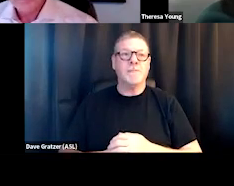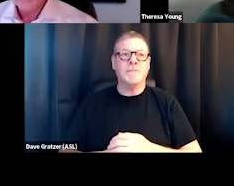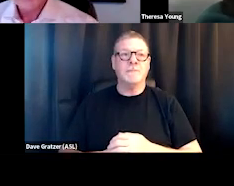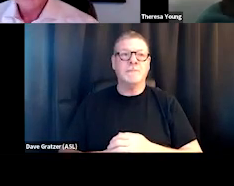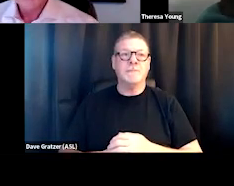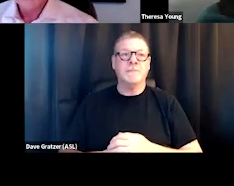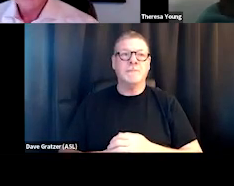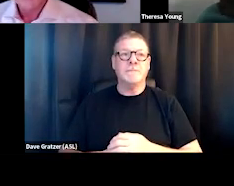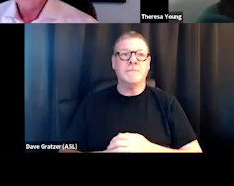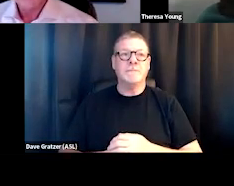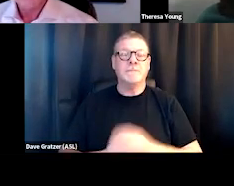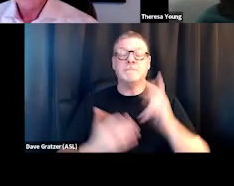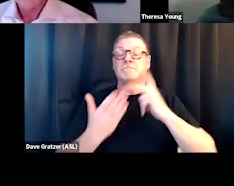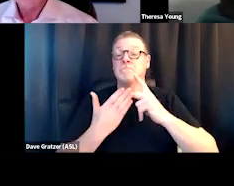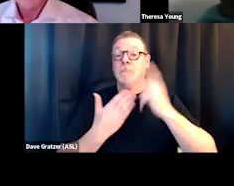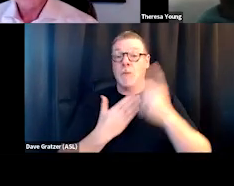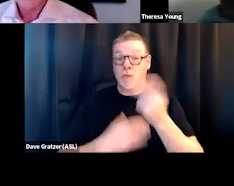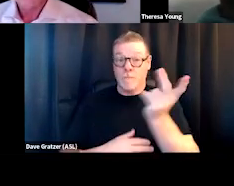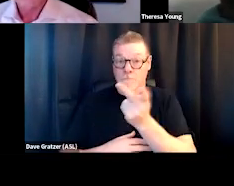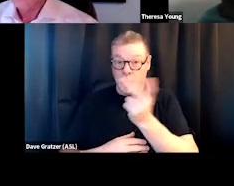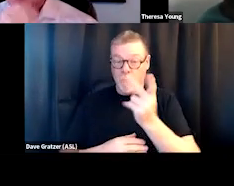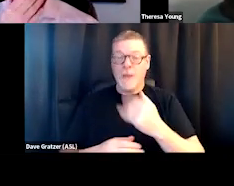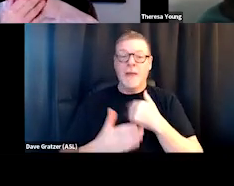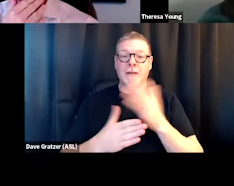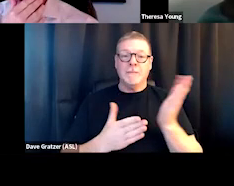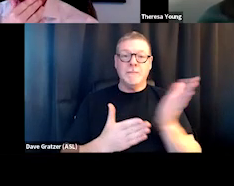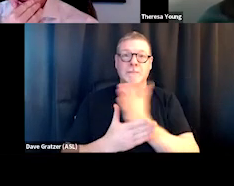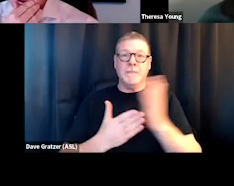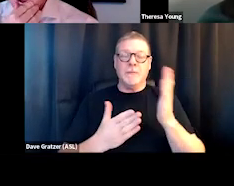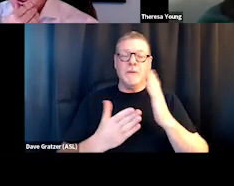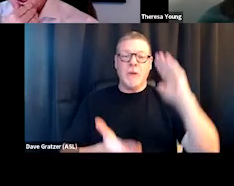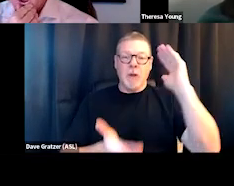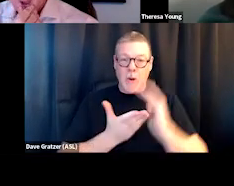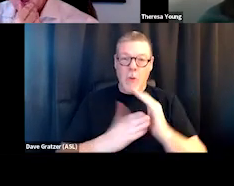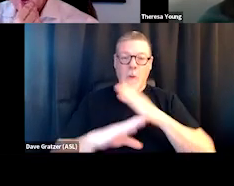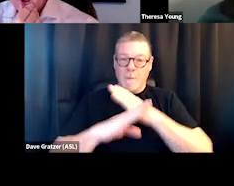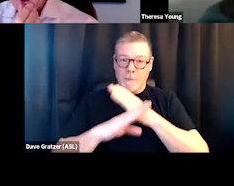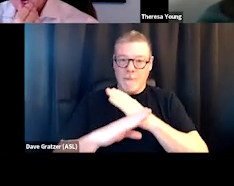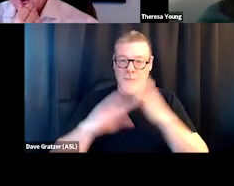So both of your programs contain a continuum of low-barrier housing first and recovery housing options.